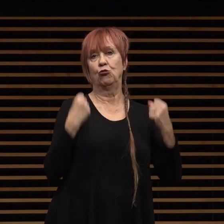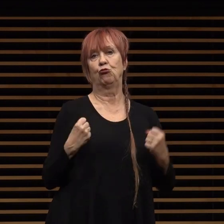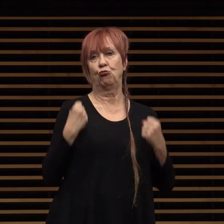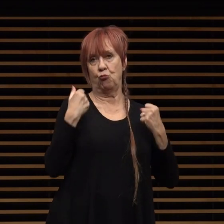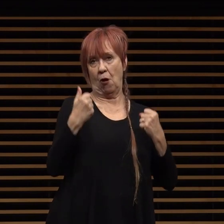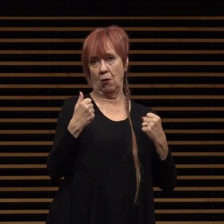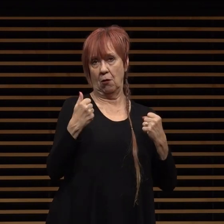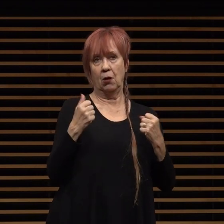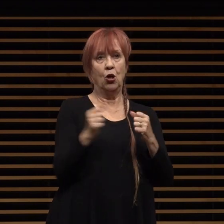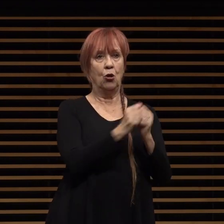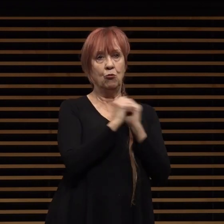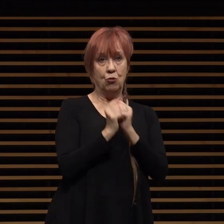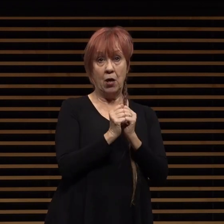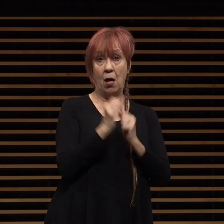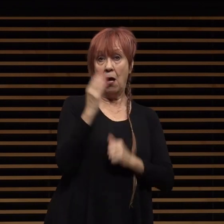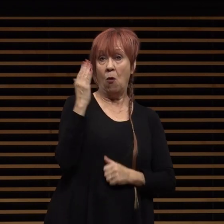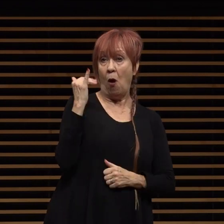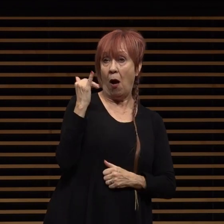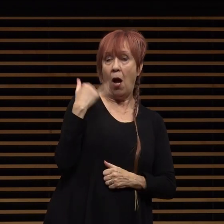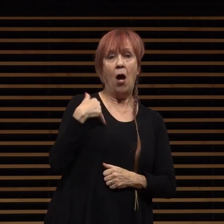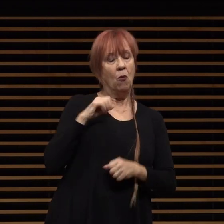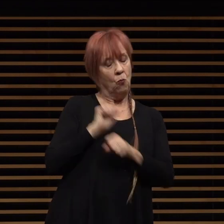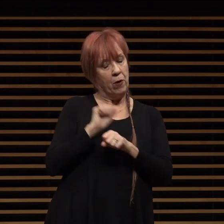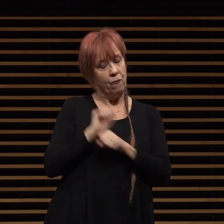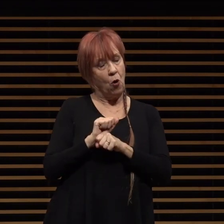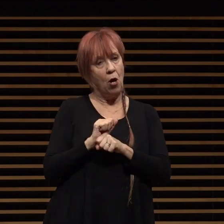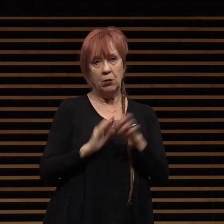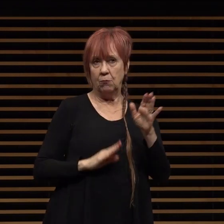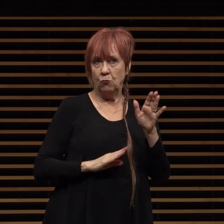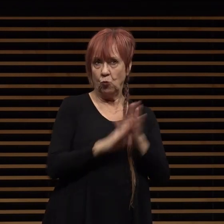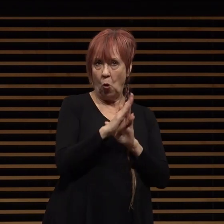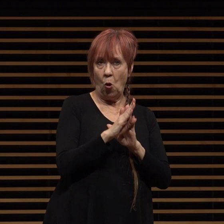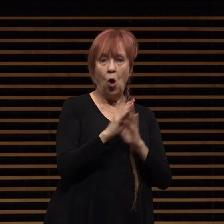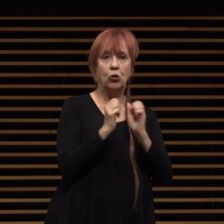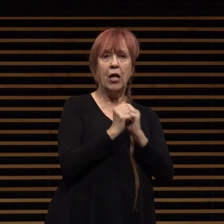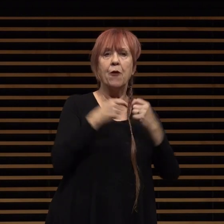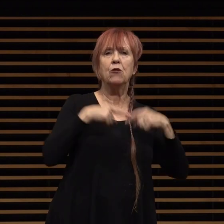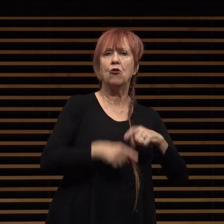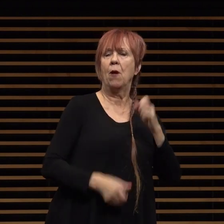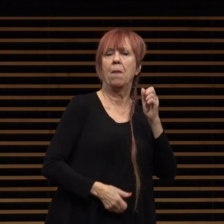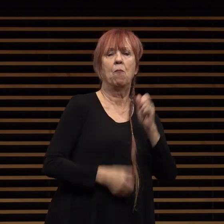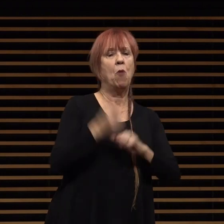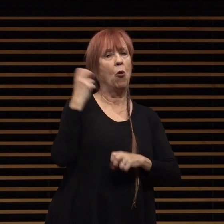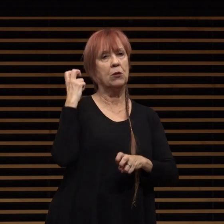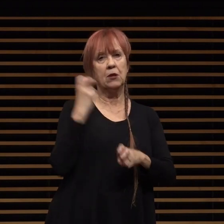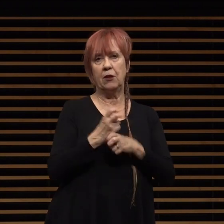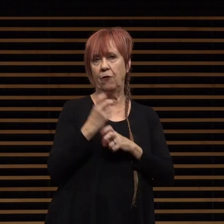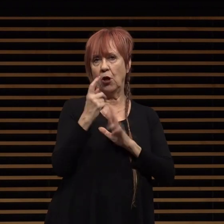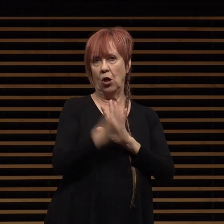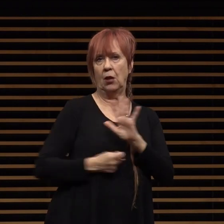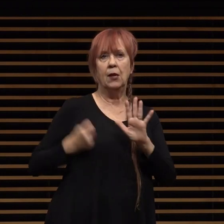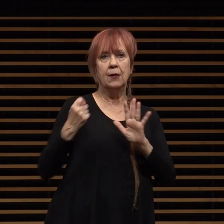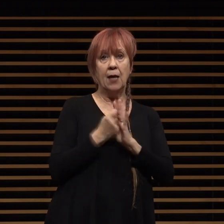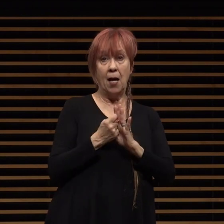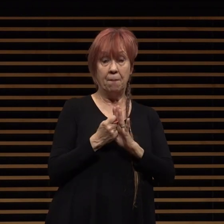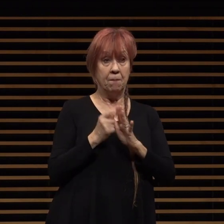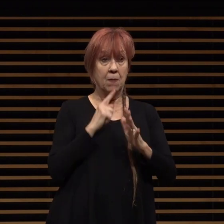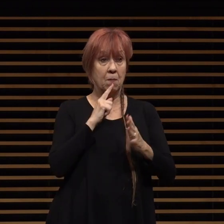because we've worked and grown together during the most difficult of times